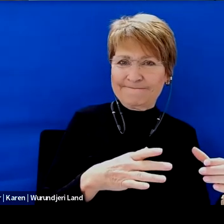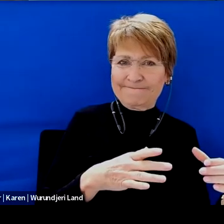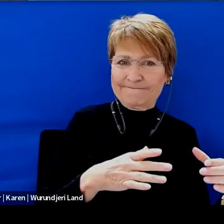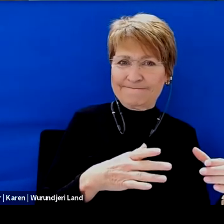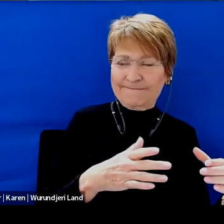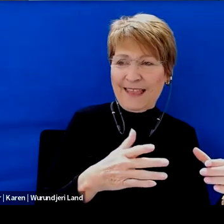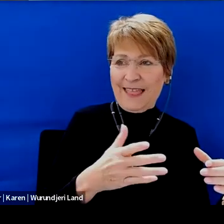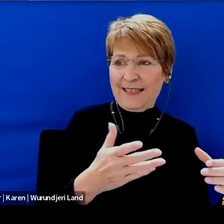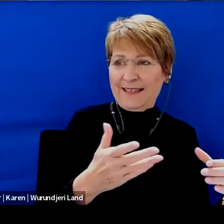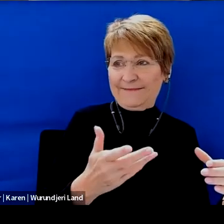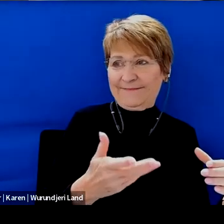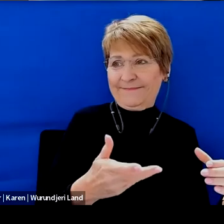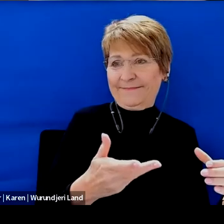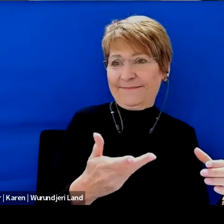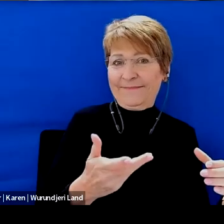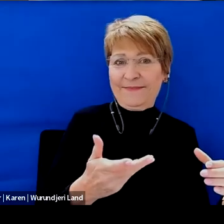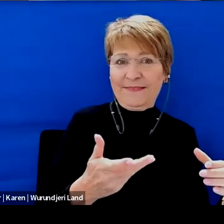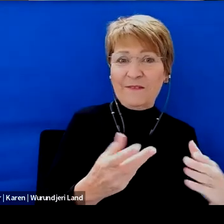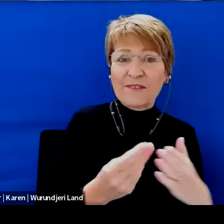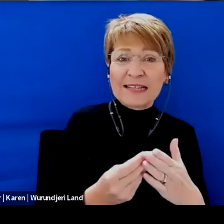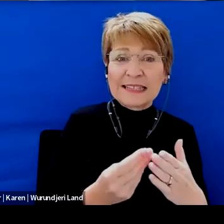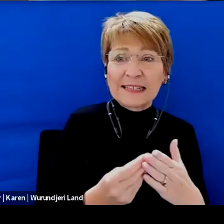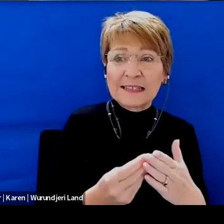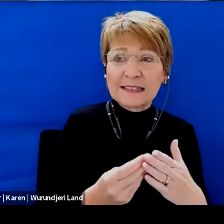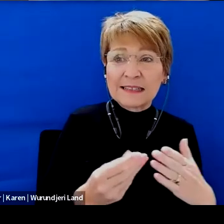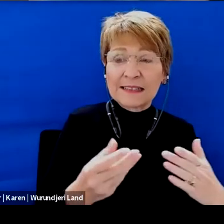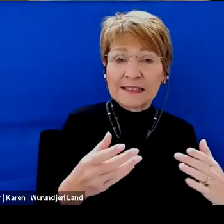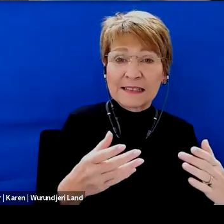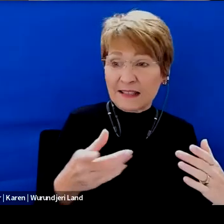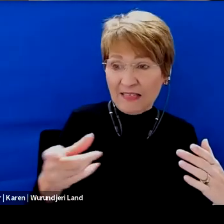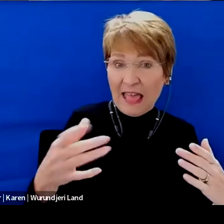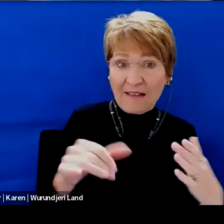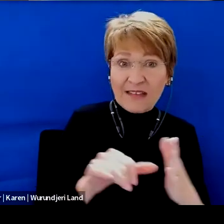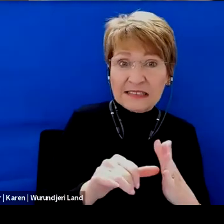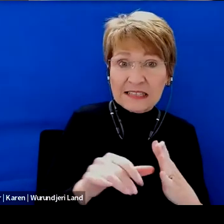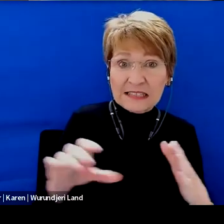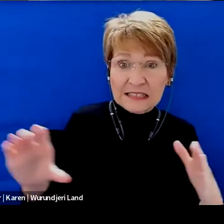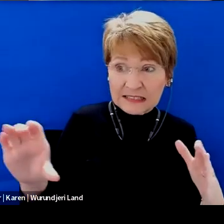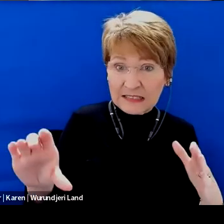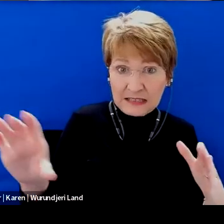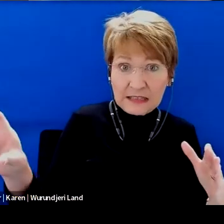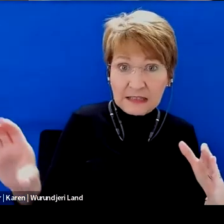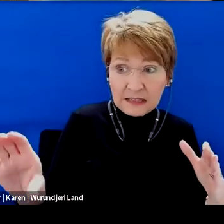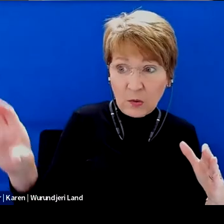I guess, they are funding it they've got funding or not.